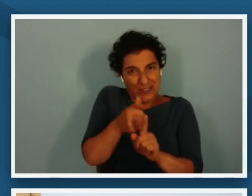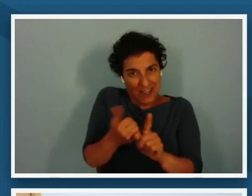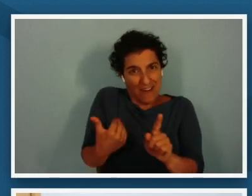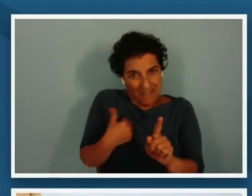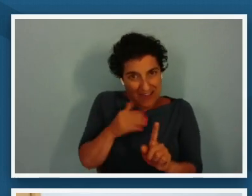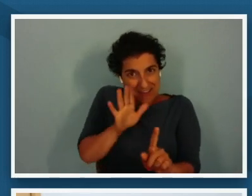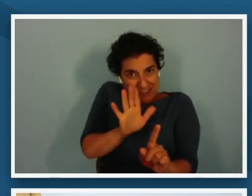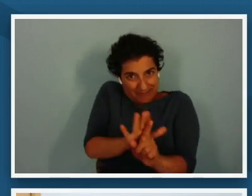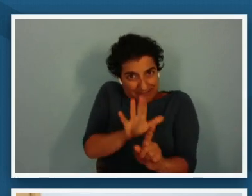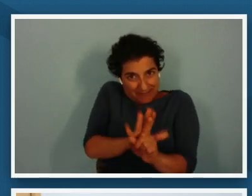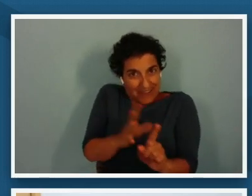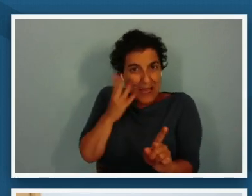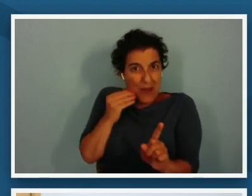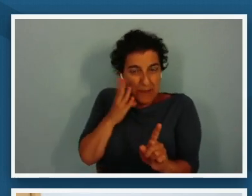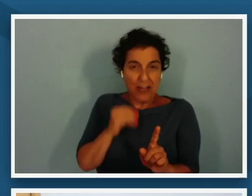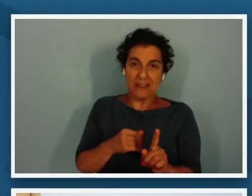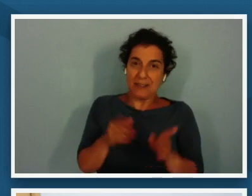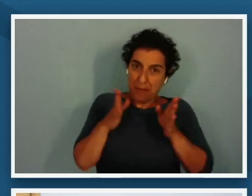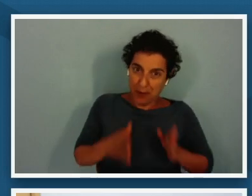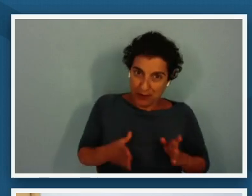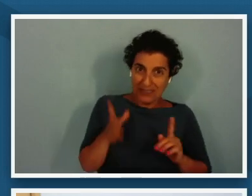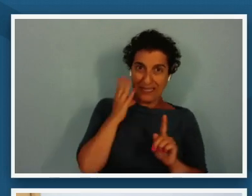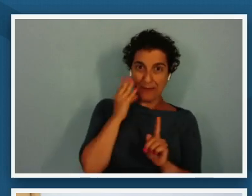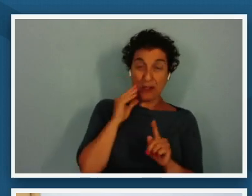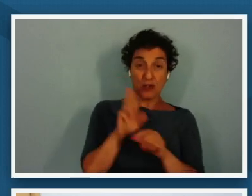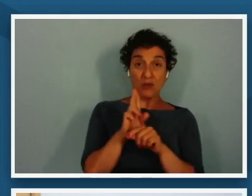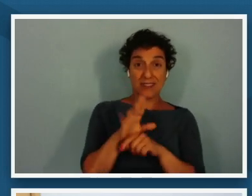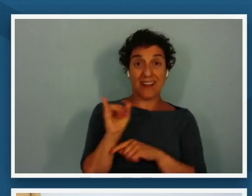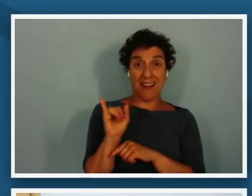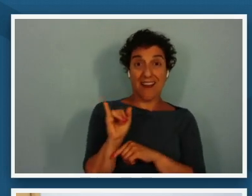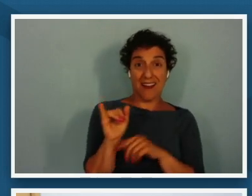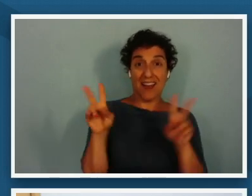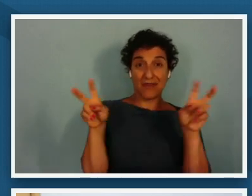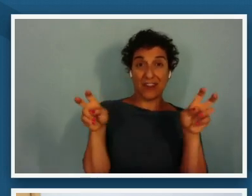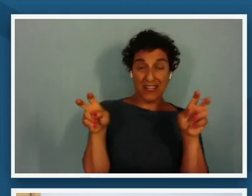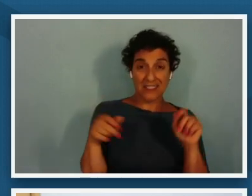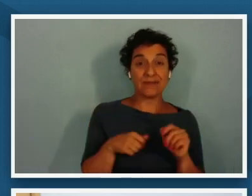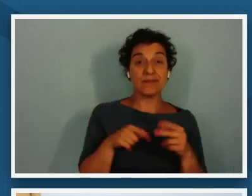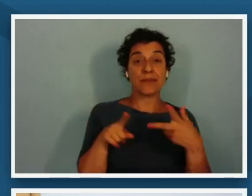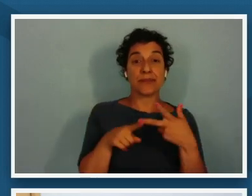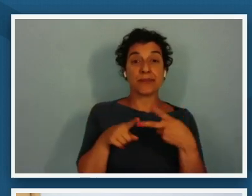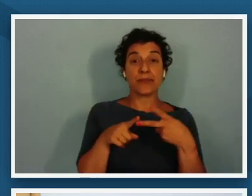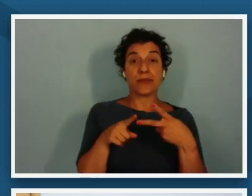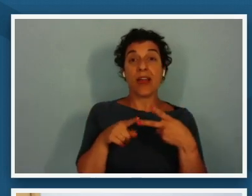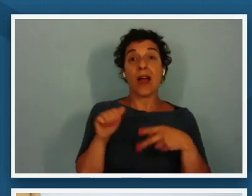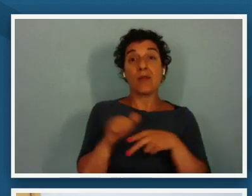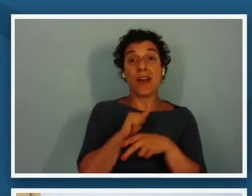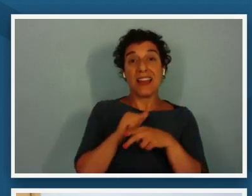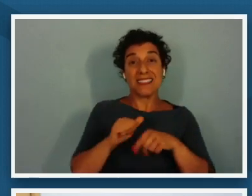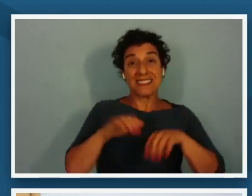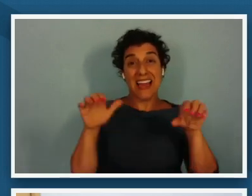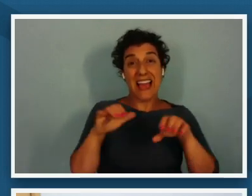using that eye phrasing the second one is practice active